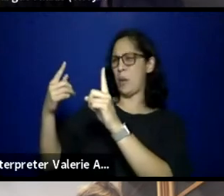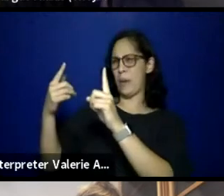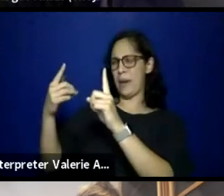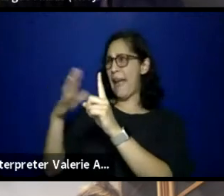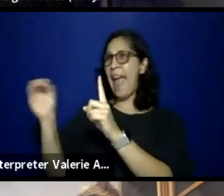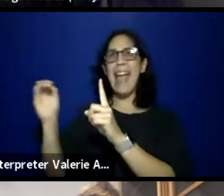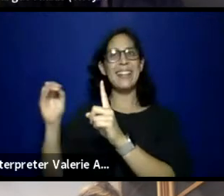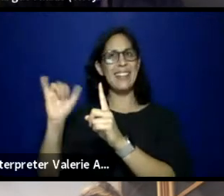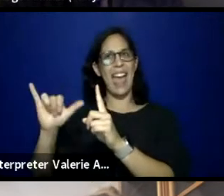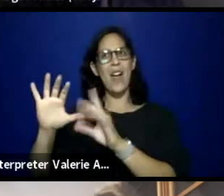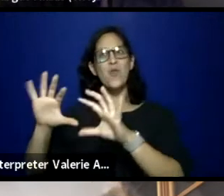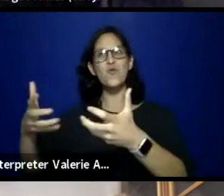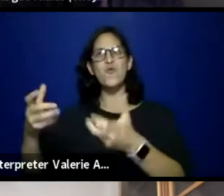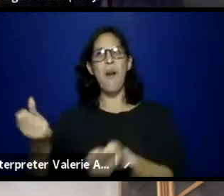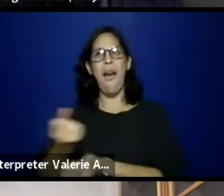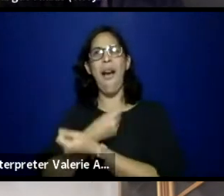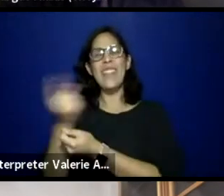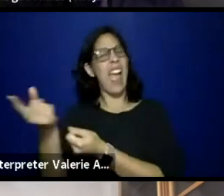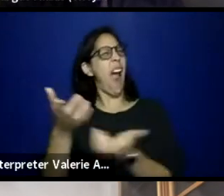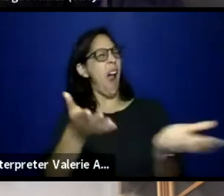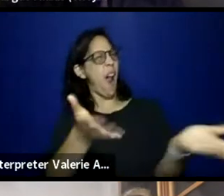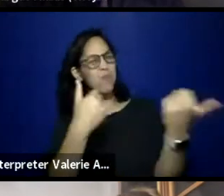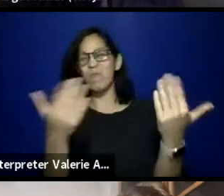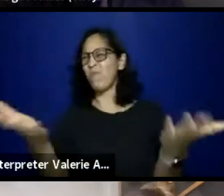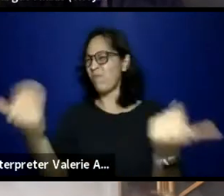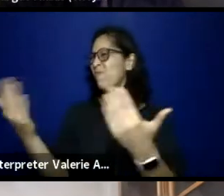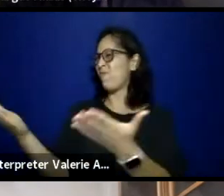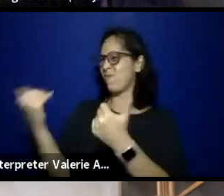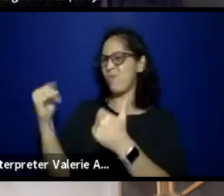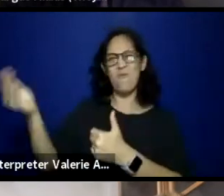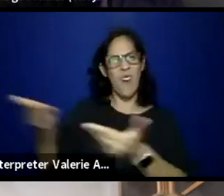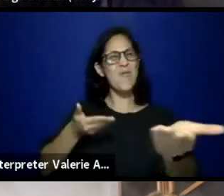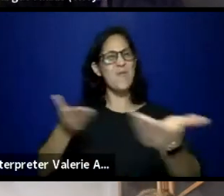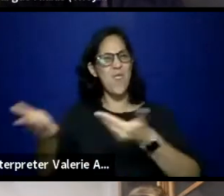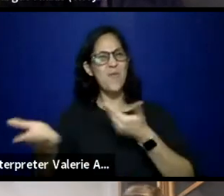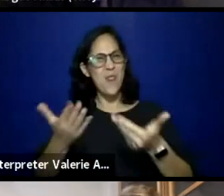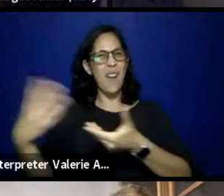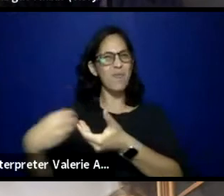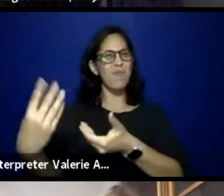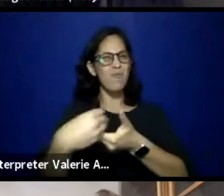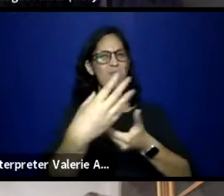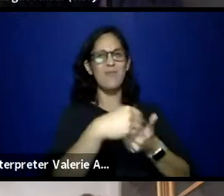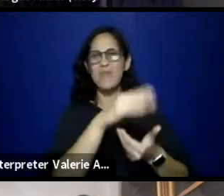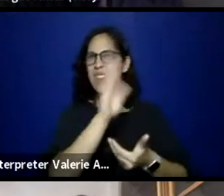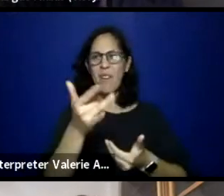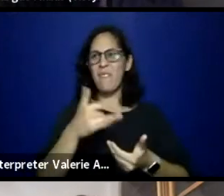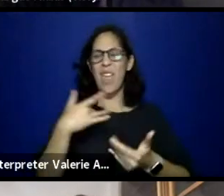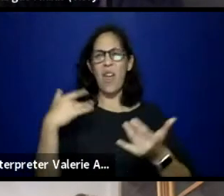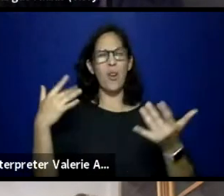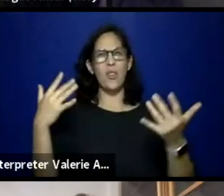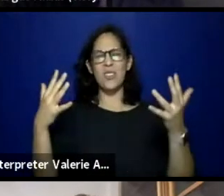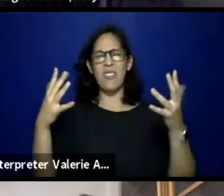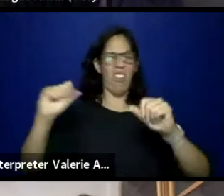It's always like space for one more. And it truly is people who are collaborating together